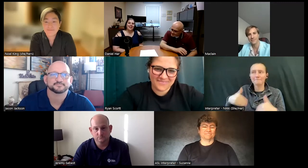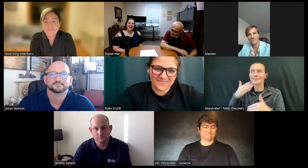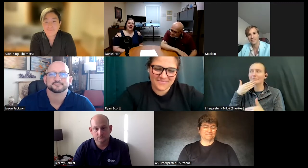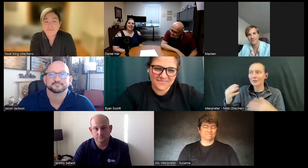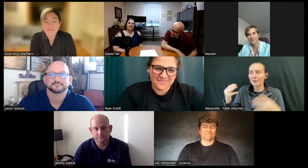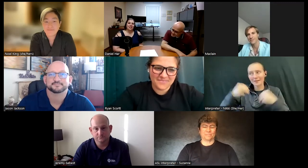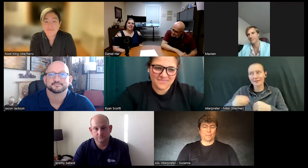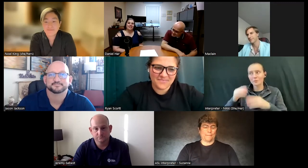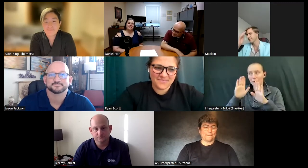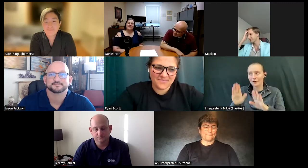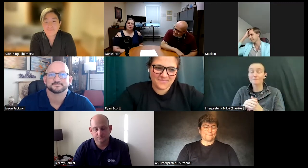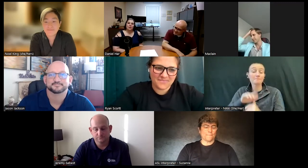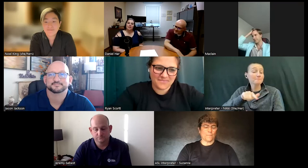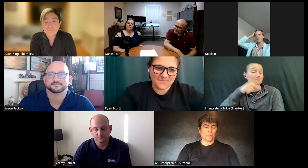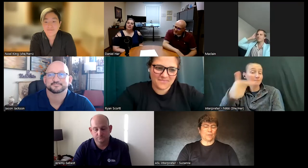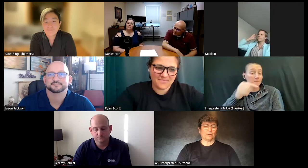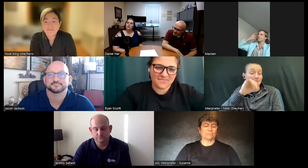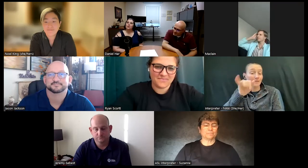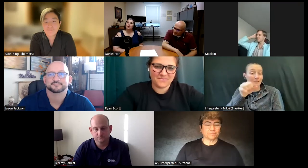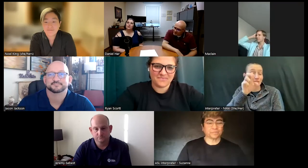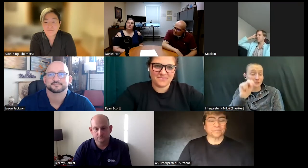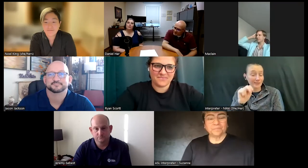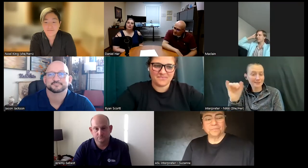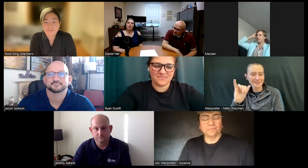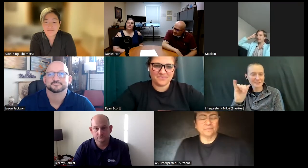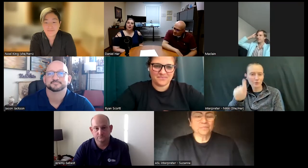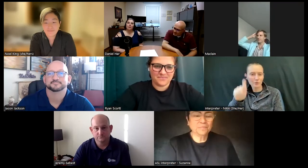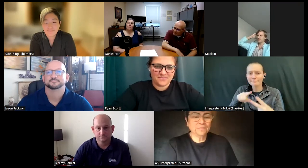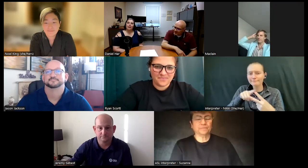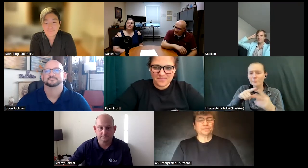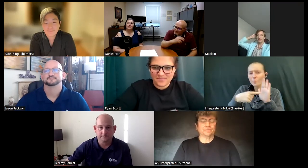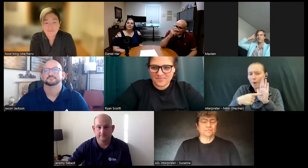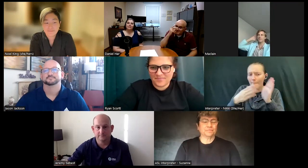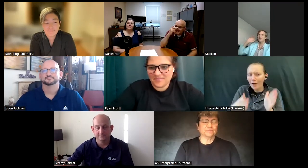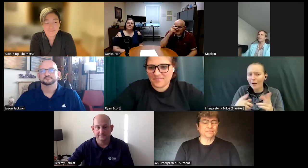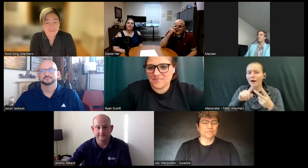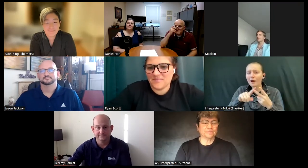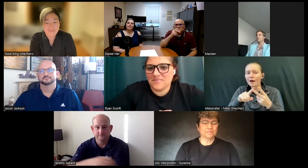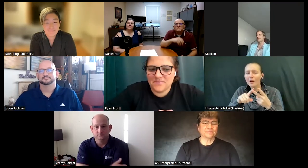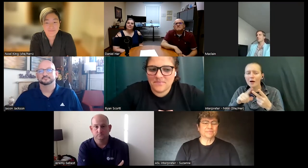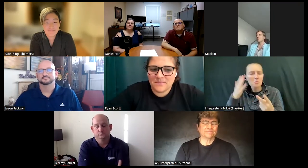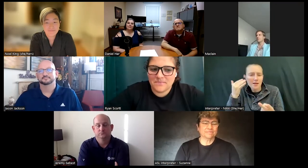uh Jason same question to you who was your role model growing up and why